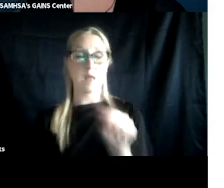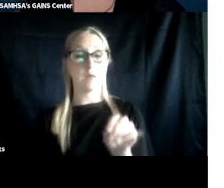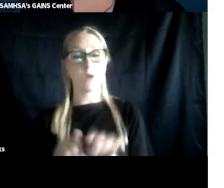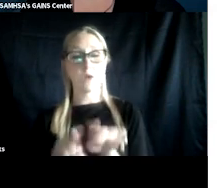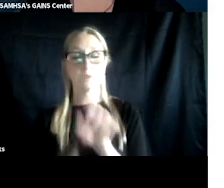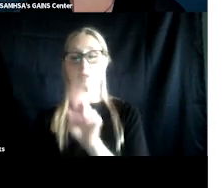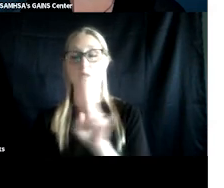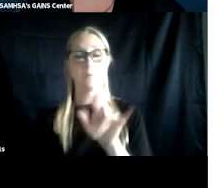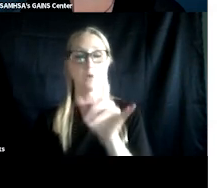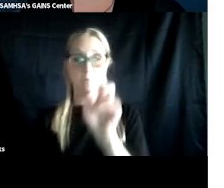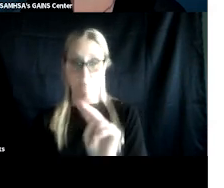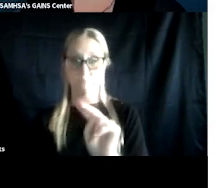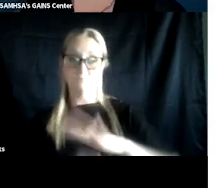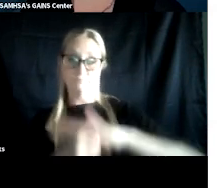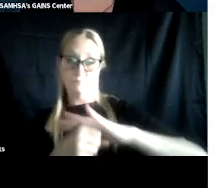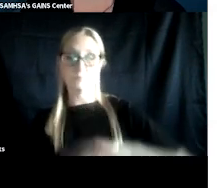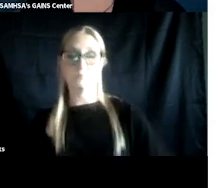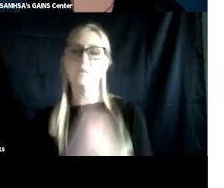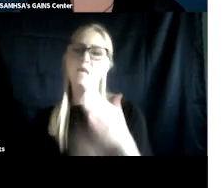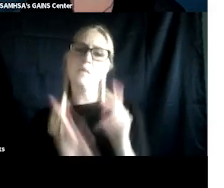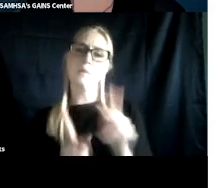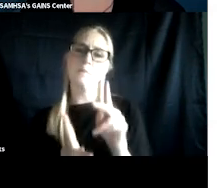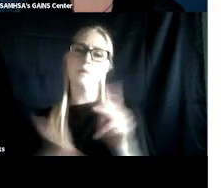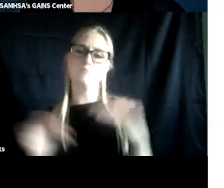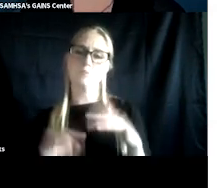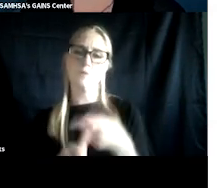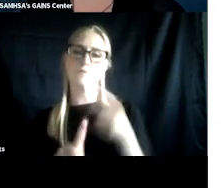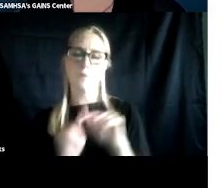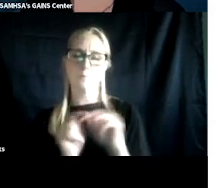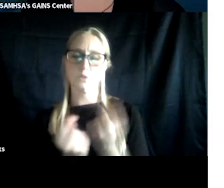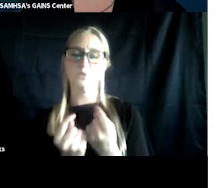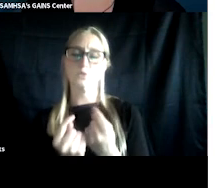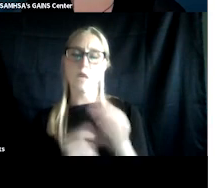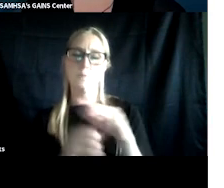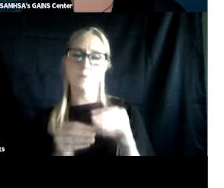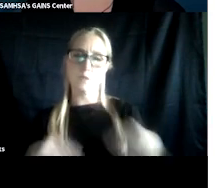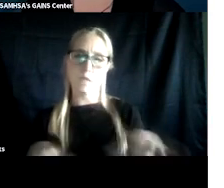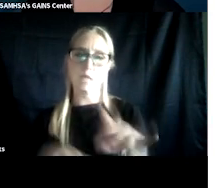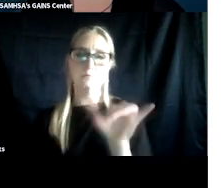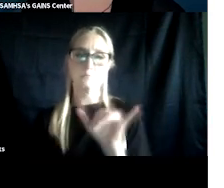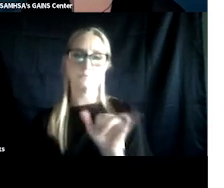We've got a handful of people joining from tribal lands such as by the nation, Pueblo or Alaska native villages.